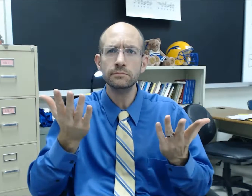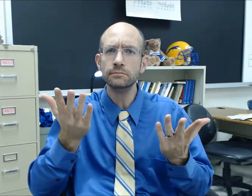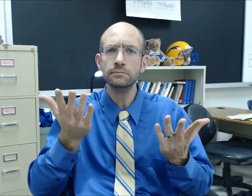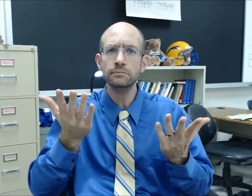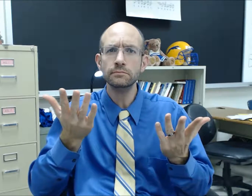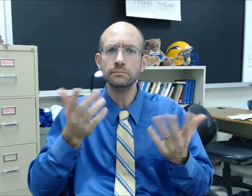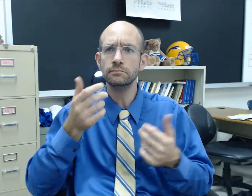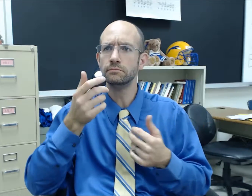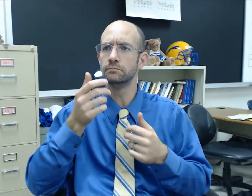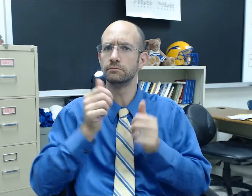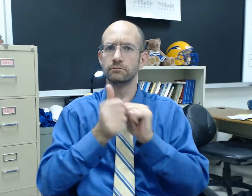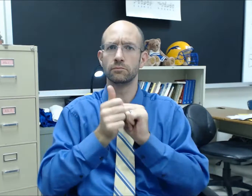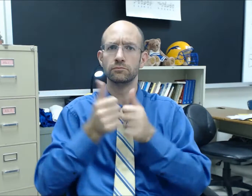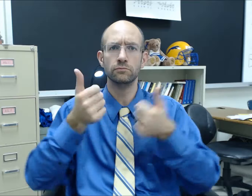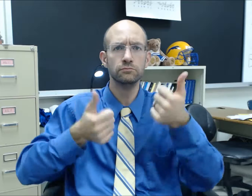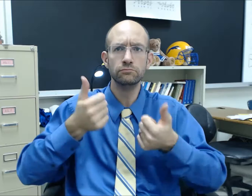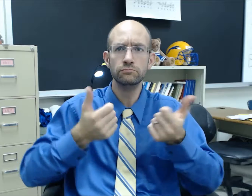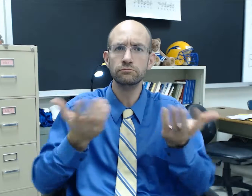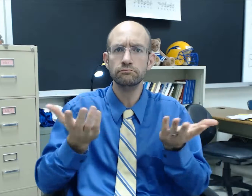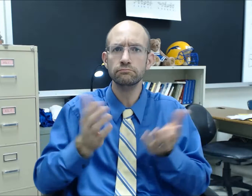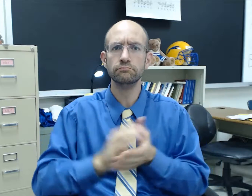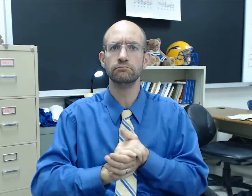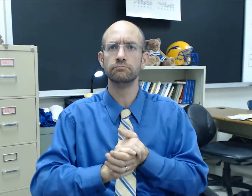Which sport is it?